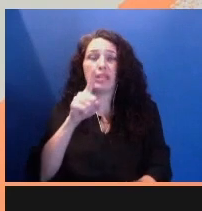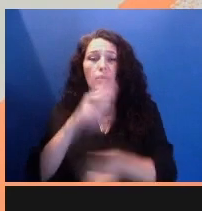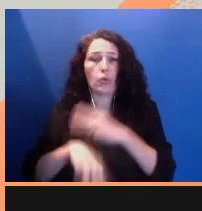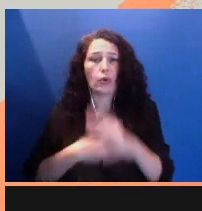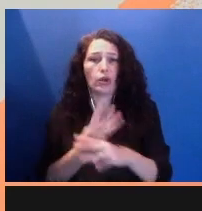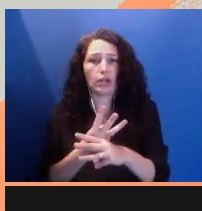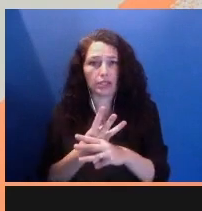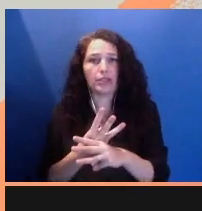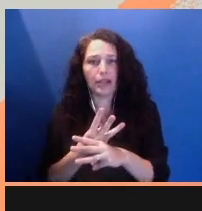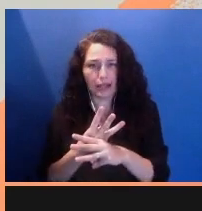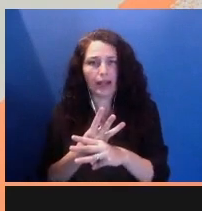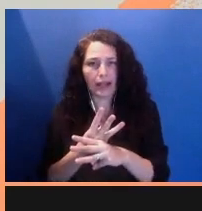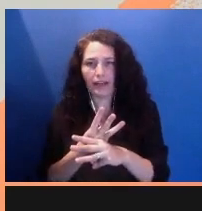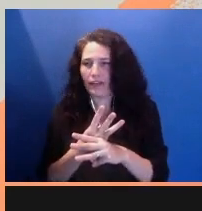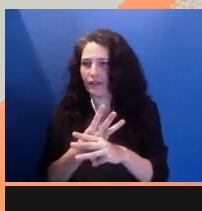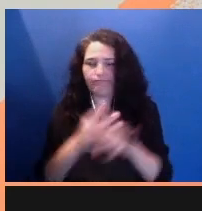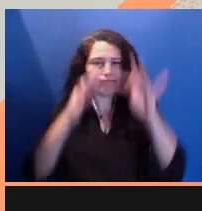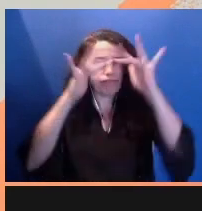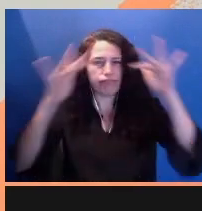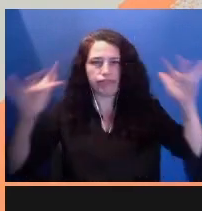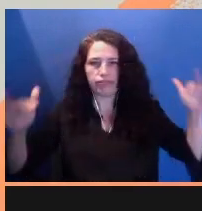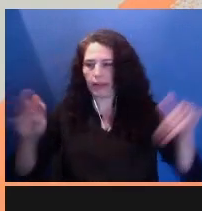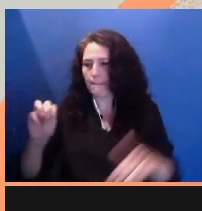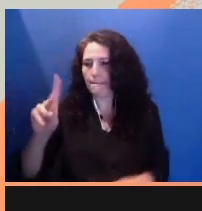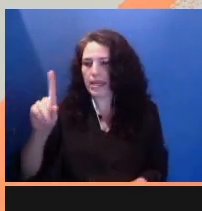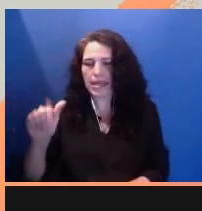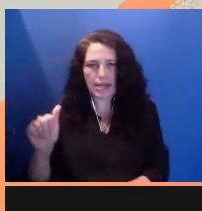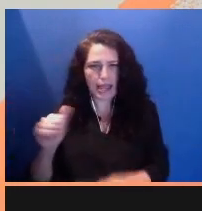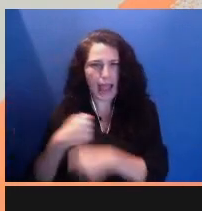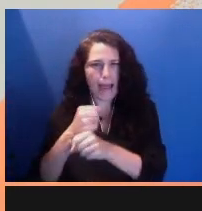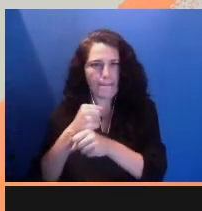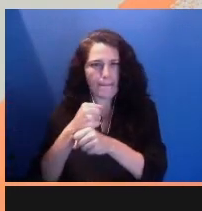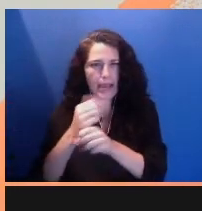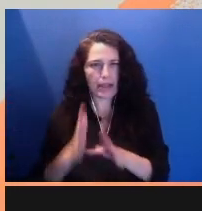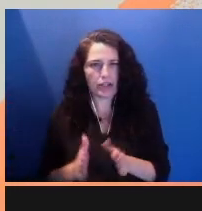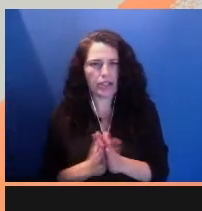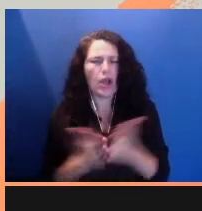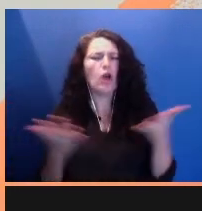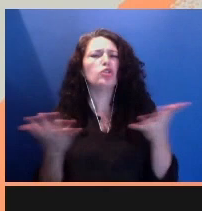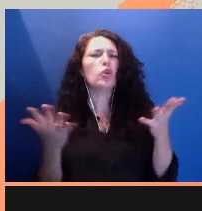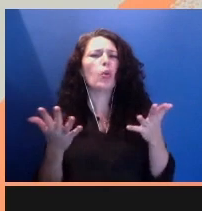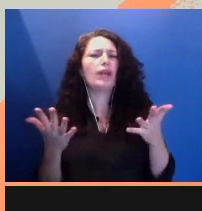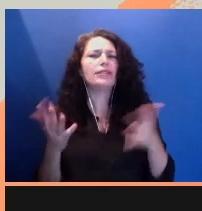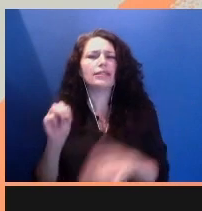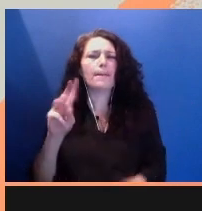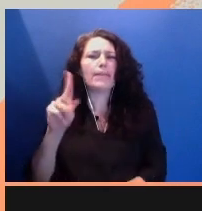Which brings me to an inevitable question, what do media reparations look like?